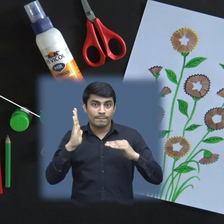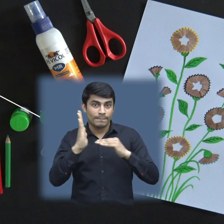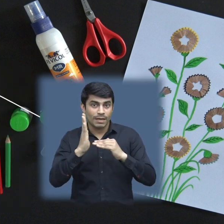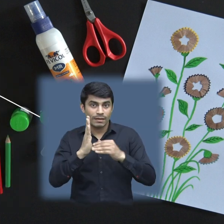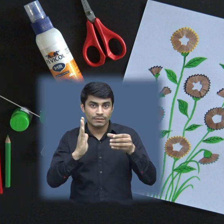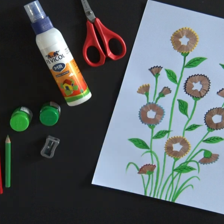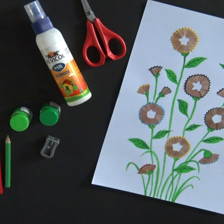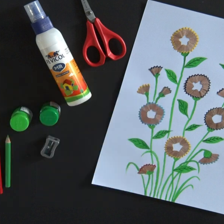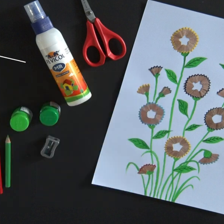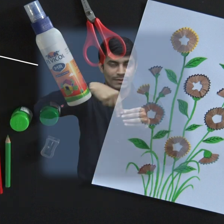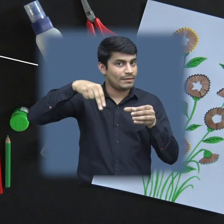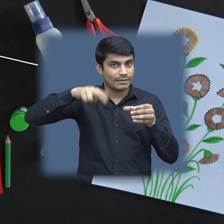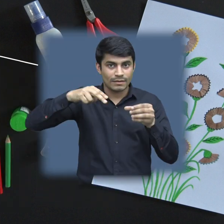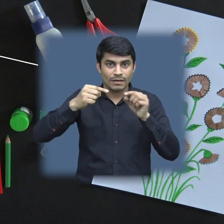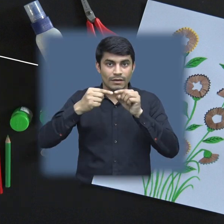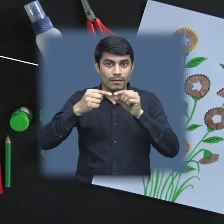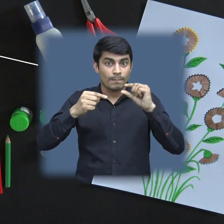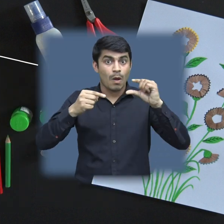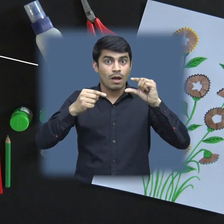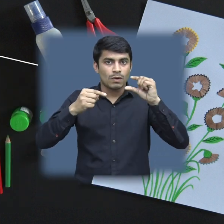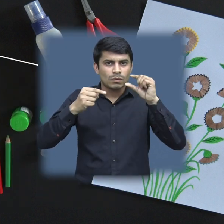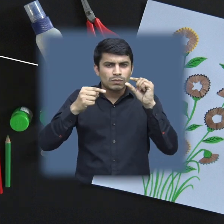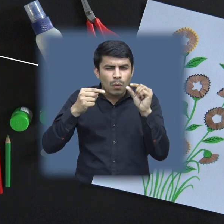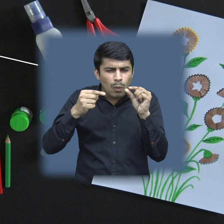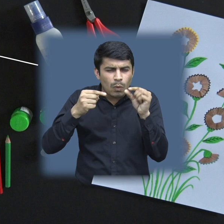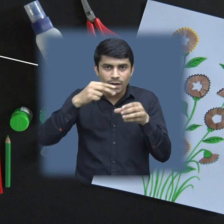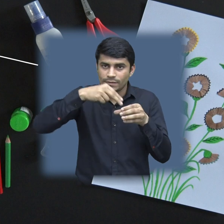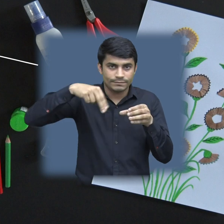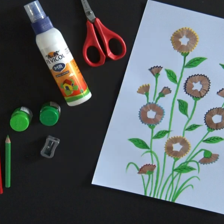water, paint brushes of different sizes,